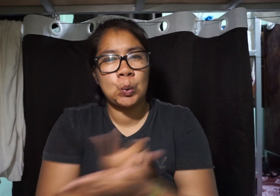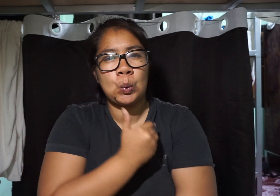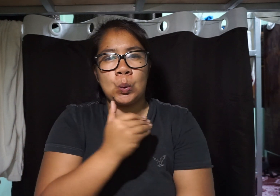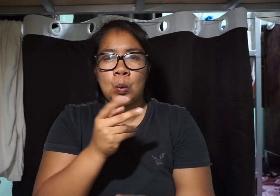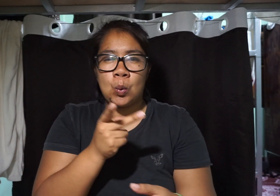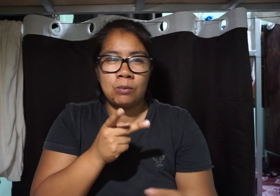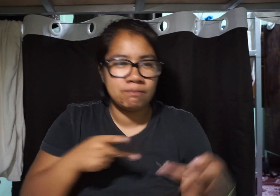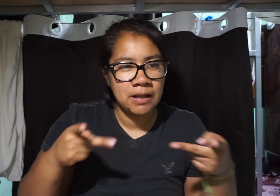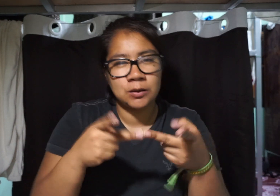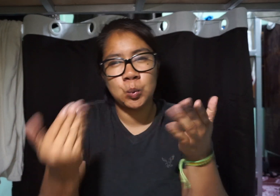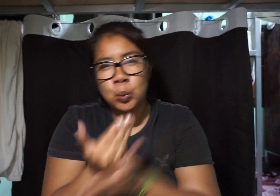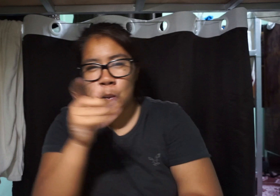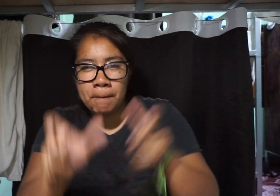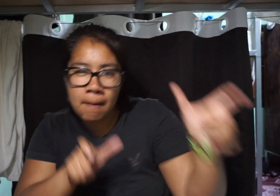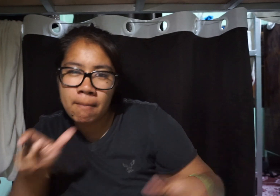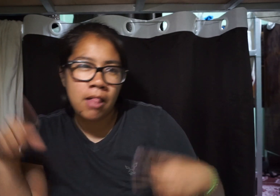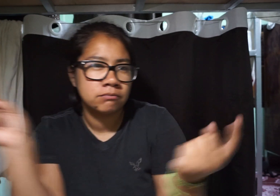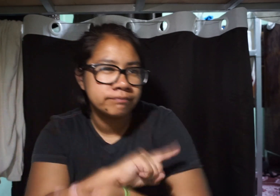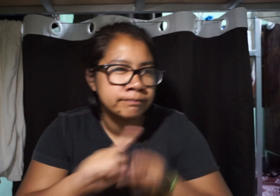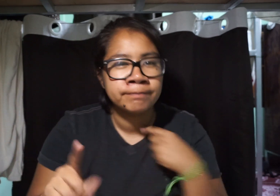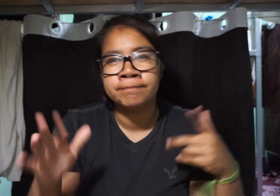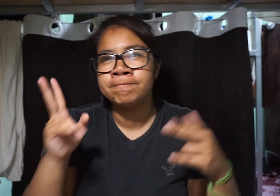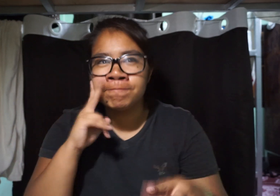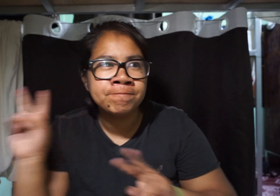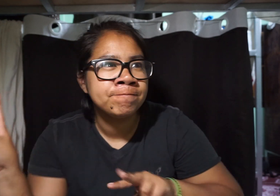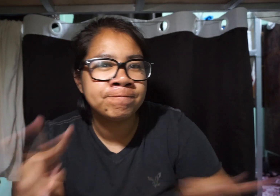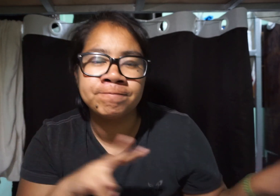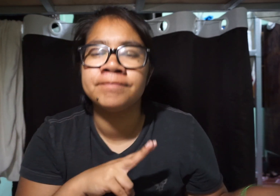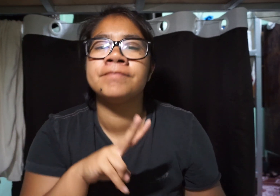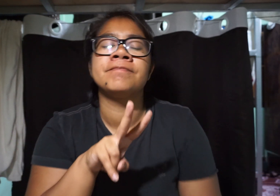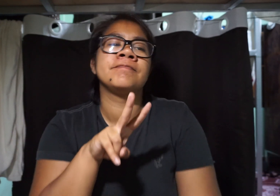New places, new people to meet. New things to explore